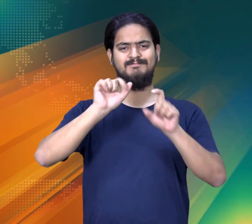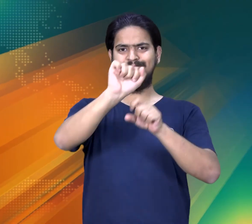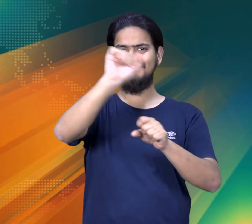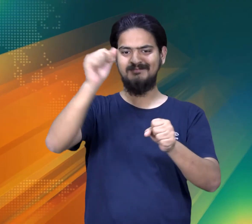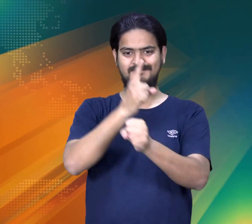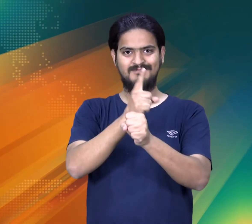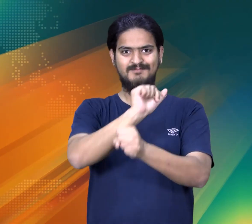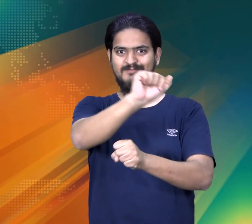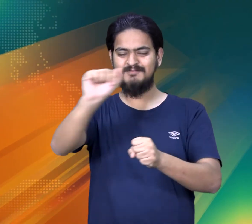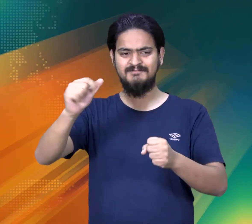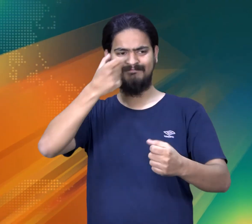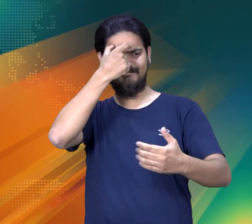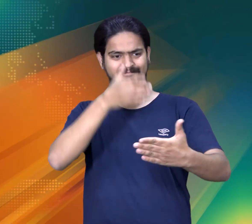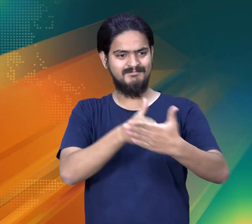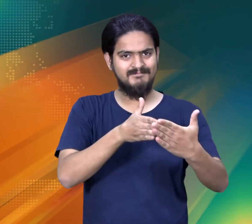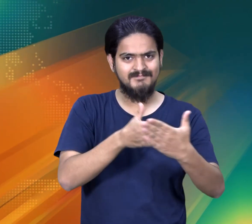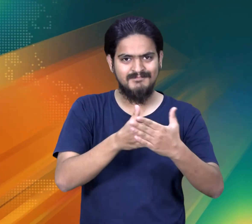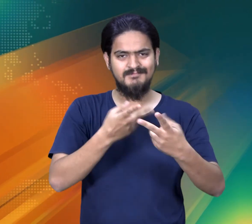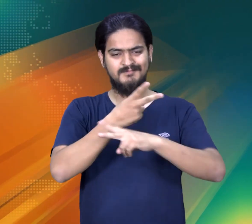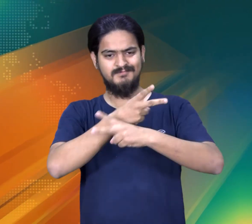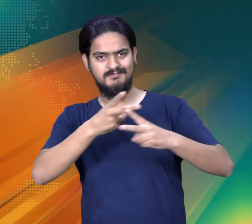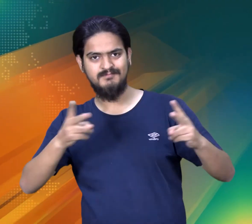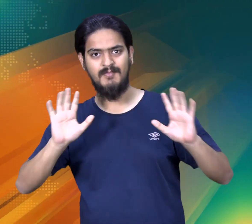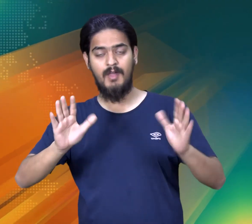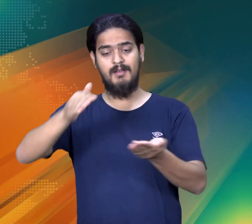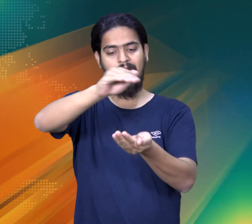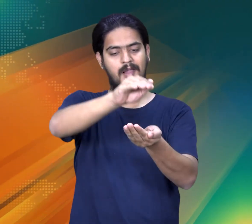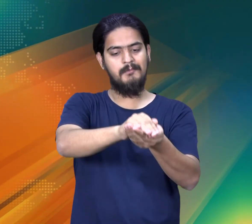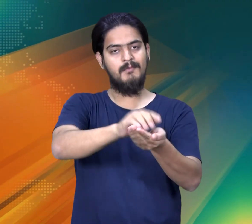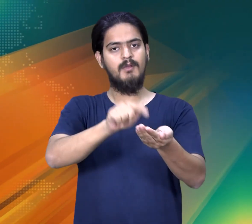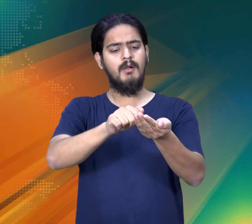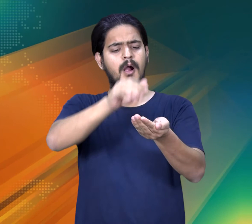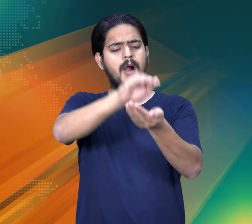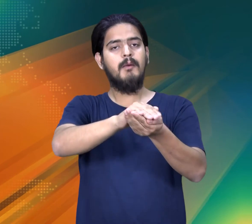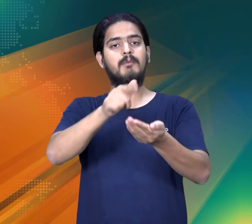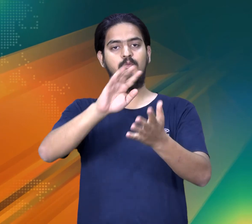Apart from this, I would request all you language trainers to keep the challenges that